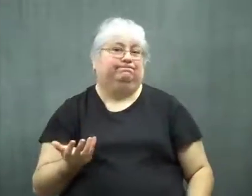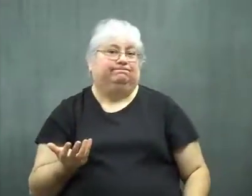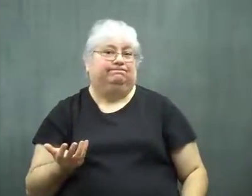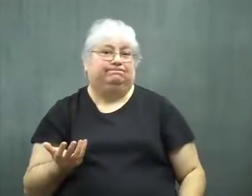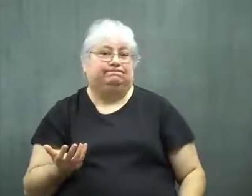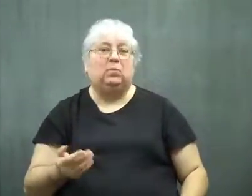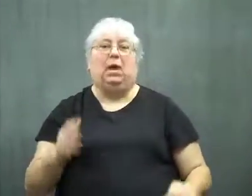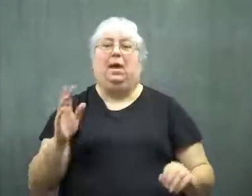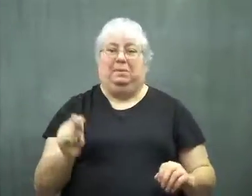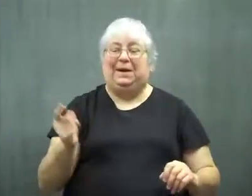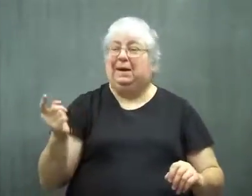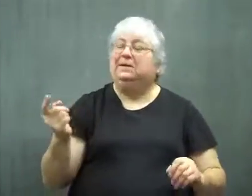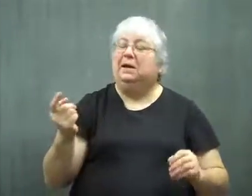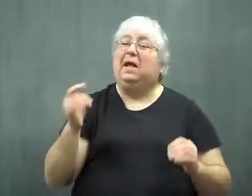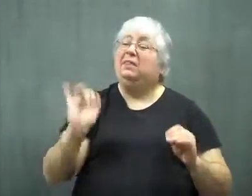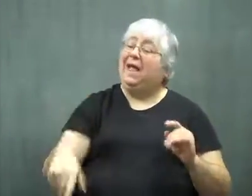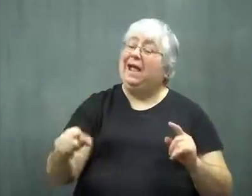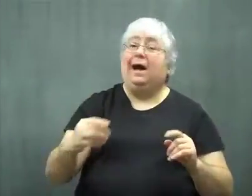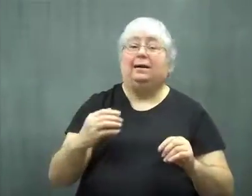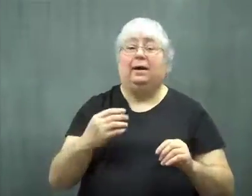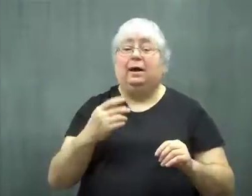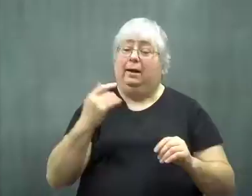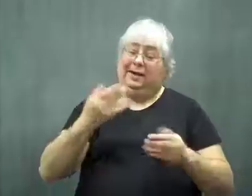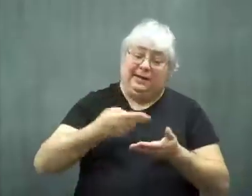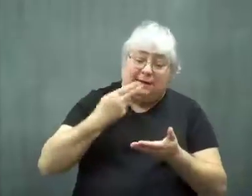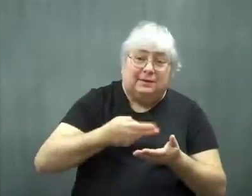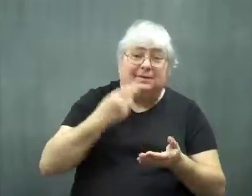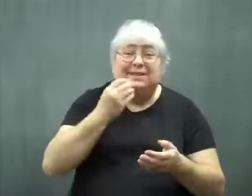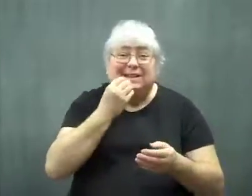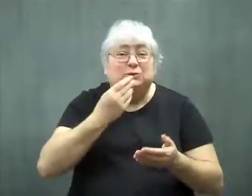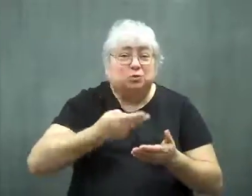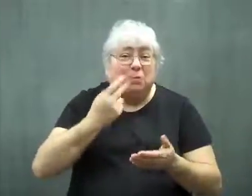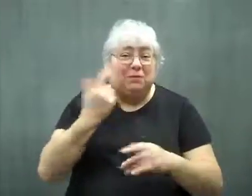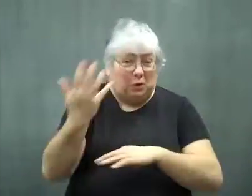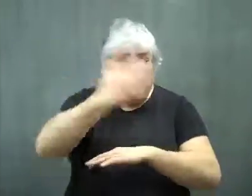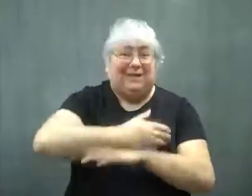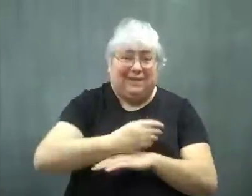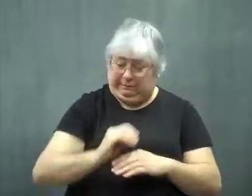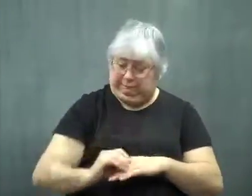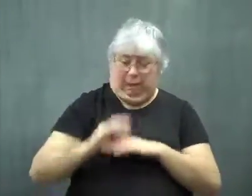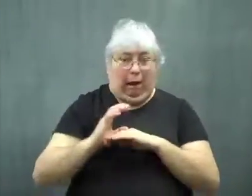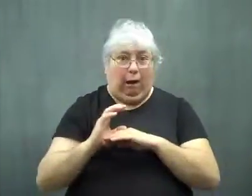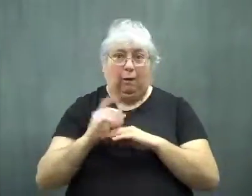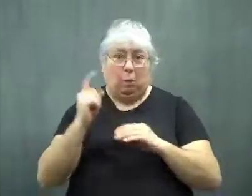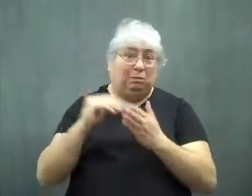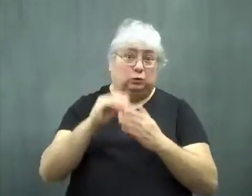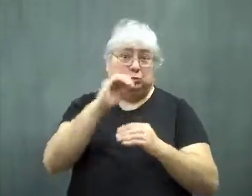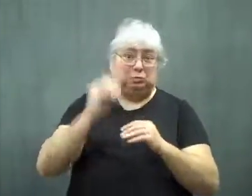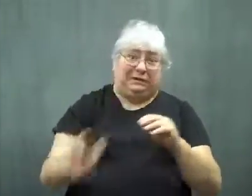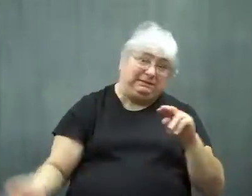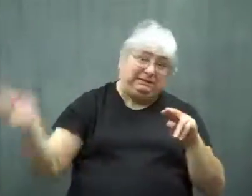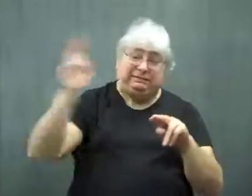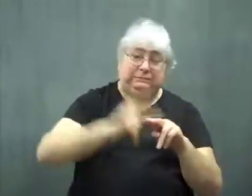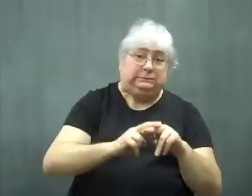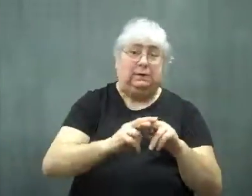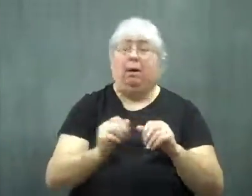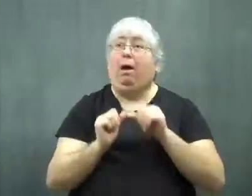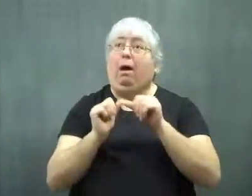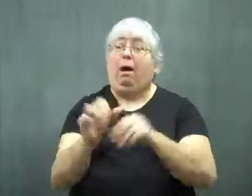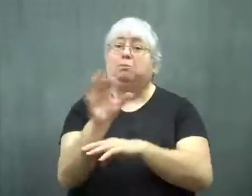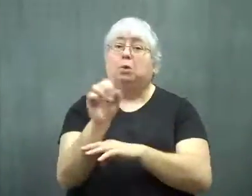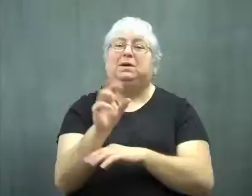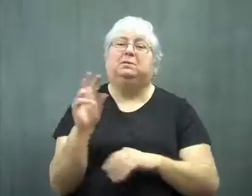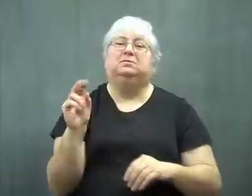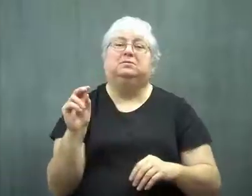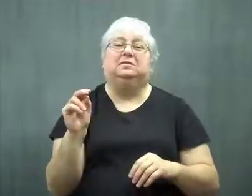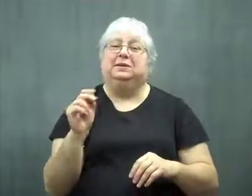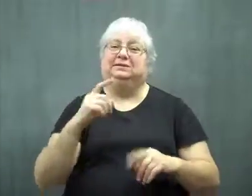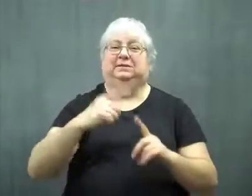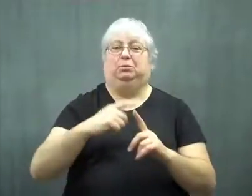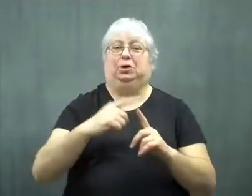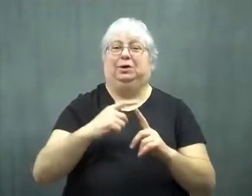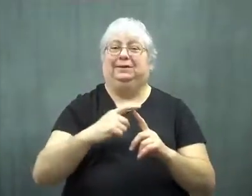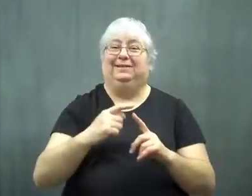The increase from eating canned soup for five days was not permanent.